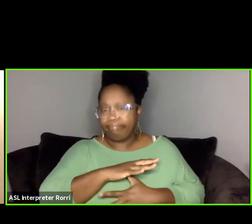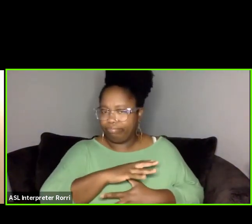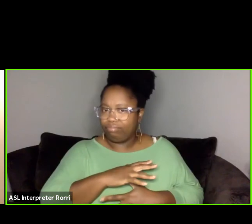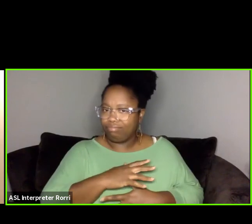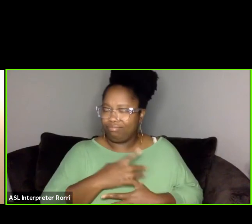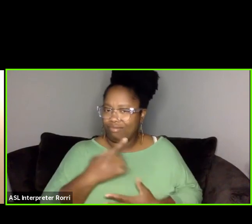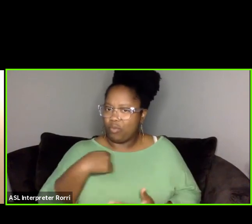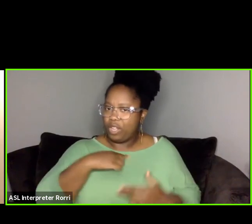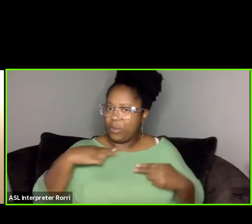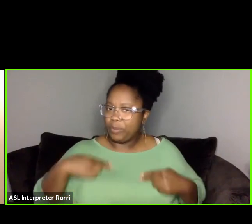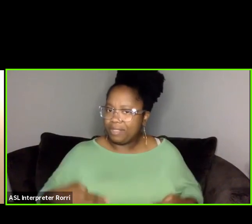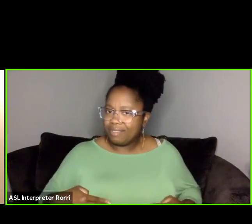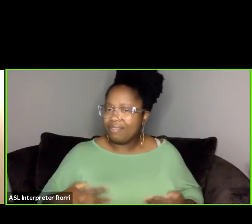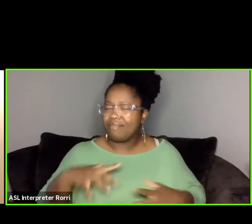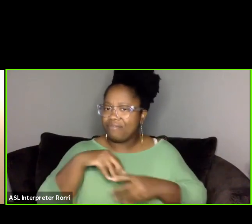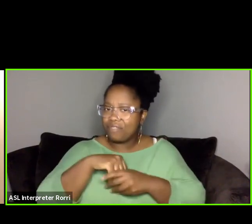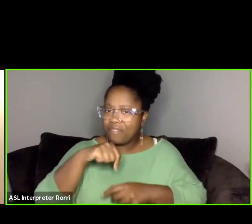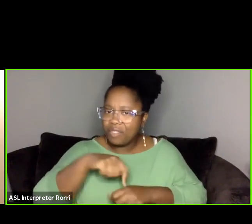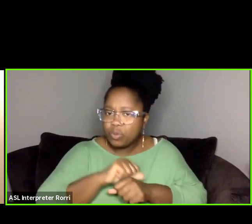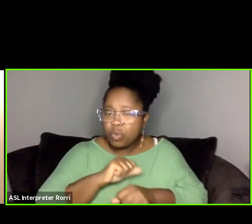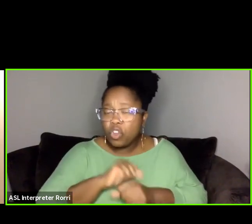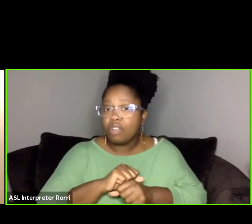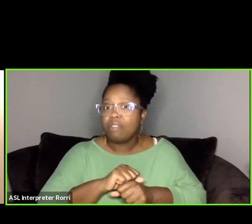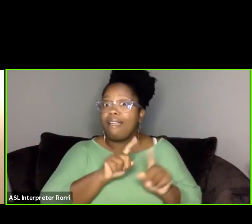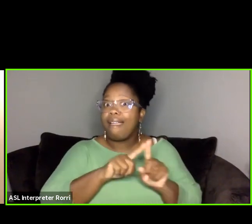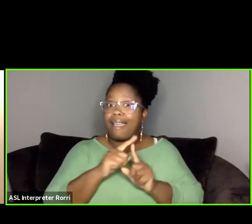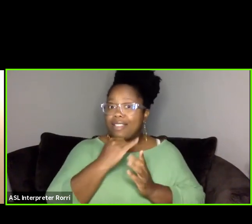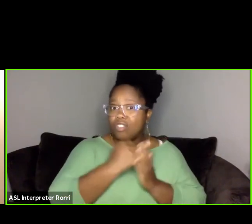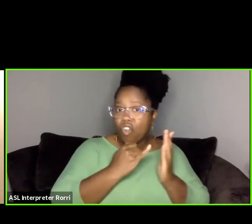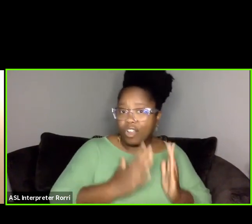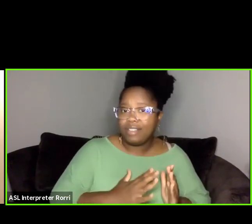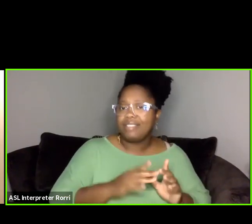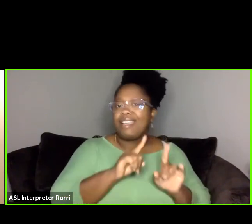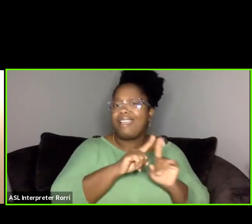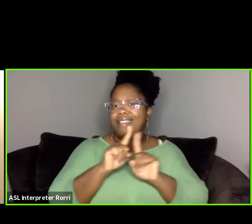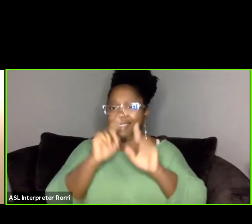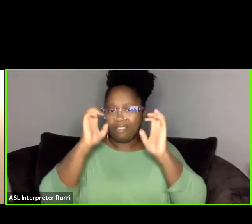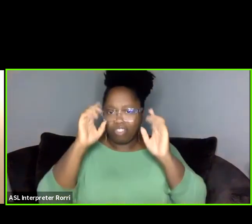As artists, as educators, it's really critical that,